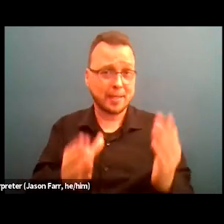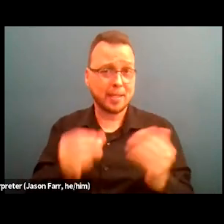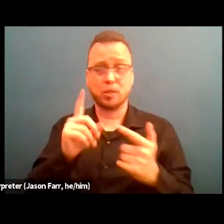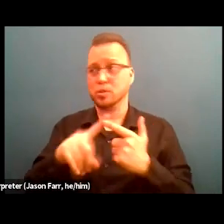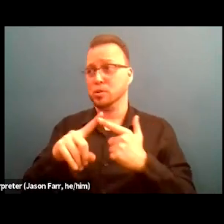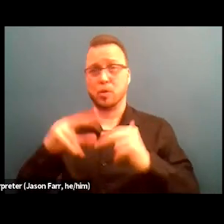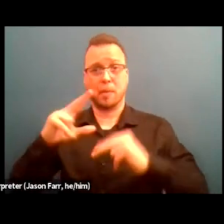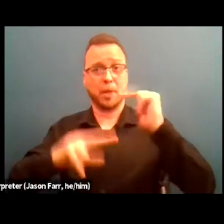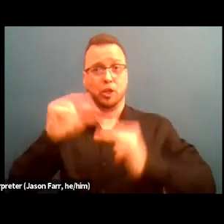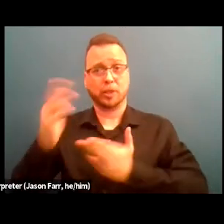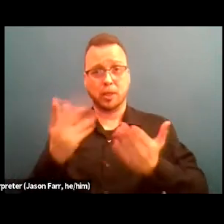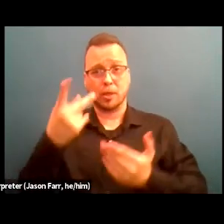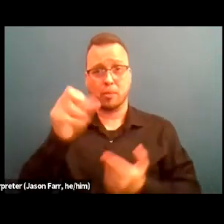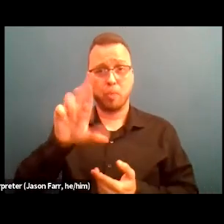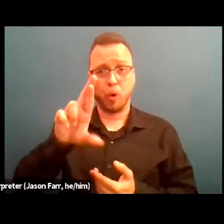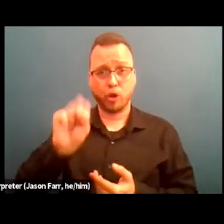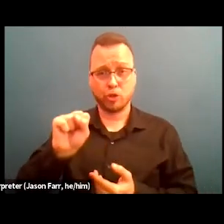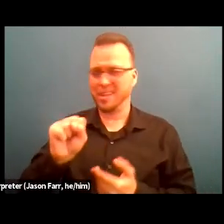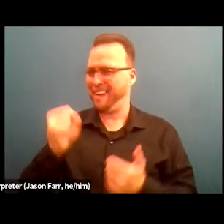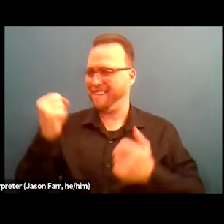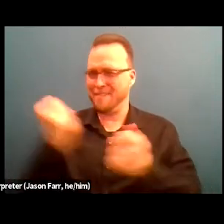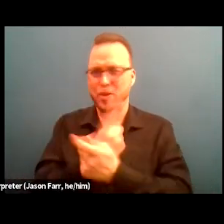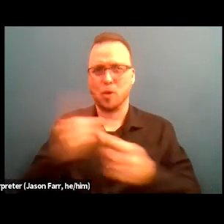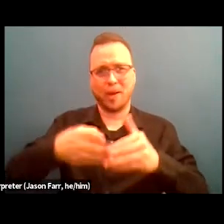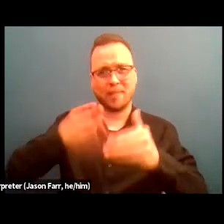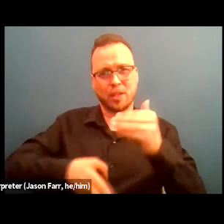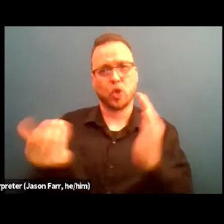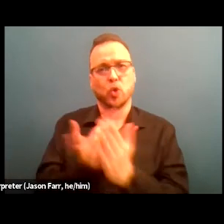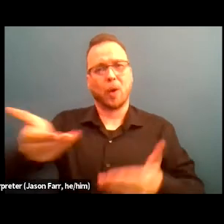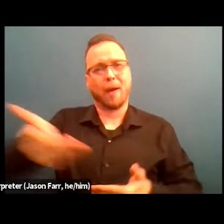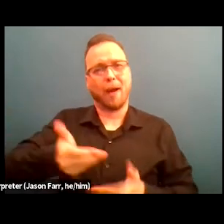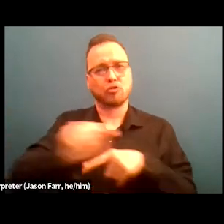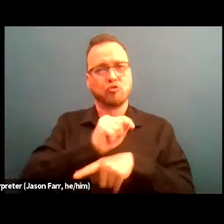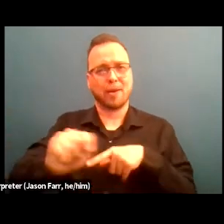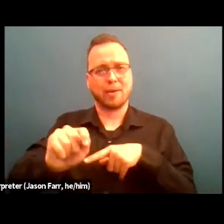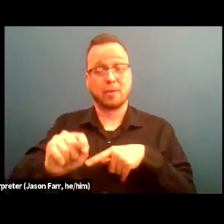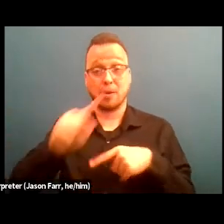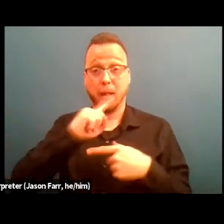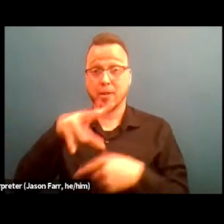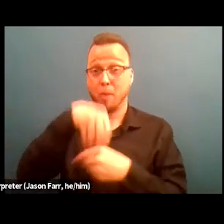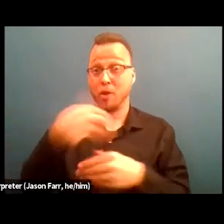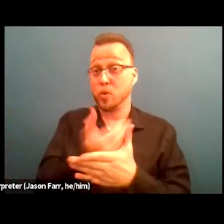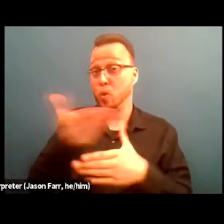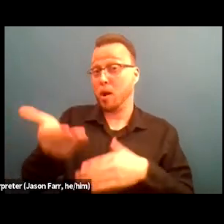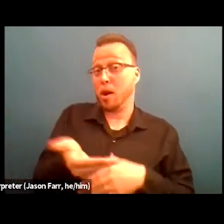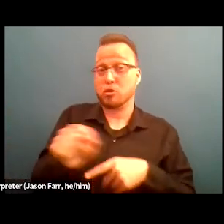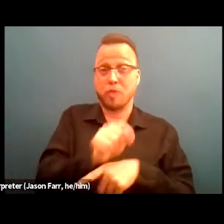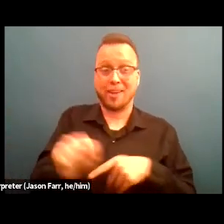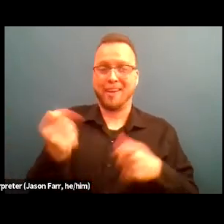everyone completes new hire training. And as part of our new hire training, everyone is greeted with cultural humility, training,